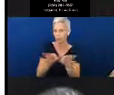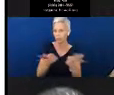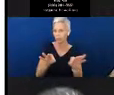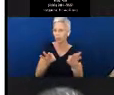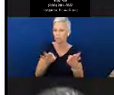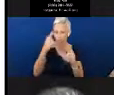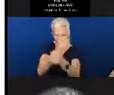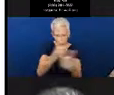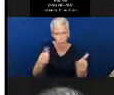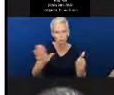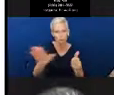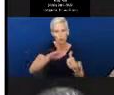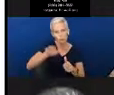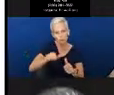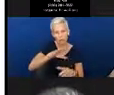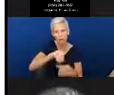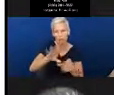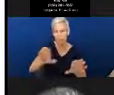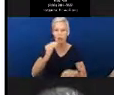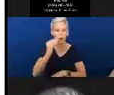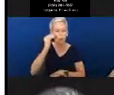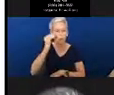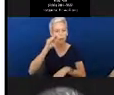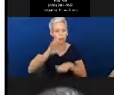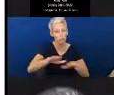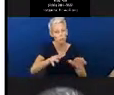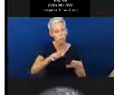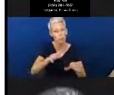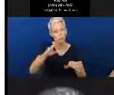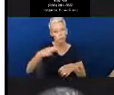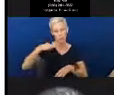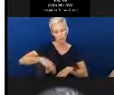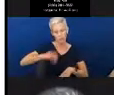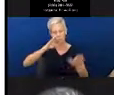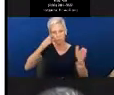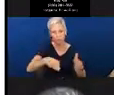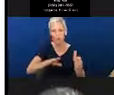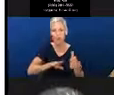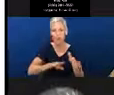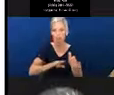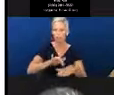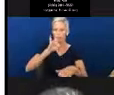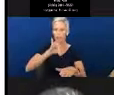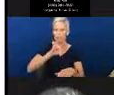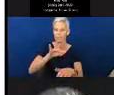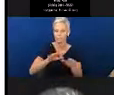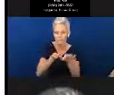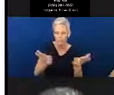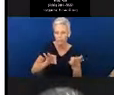And children benefit from a focus on early language development. We don't wait until they start school. There are things we can be doing that are very simple